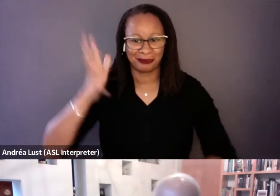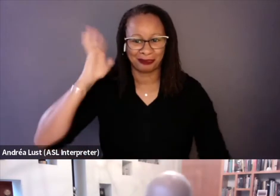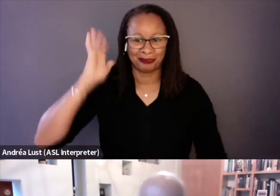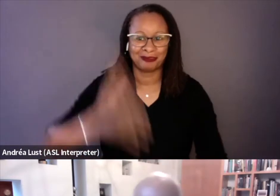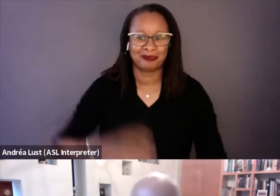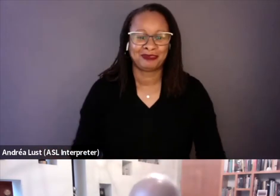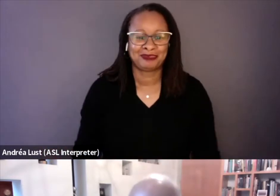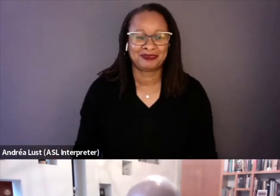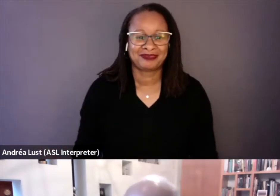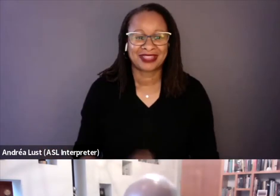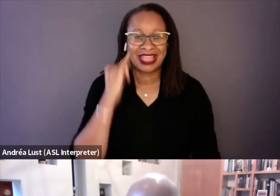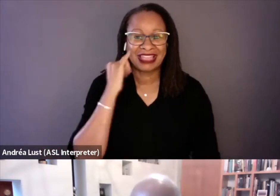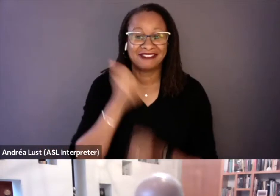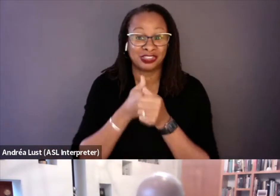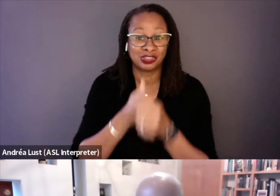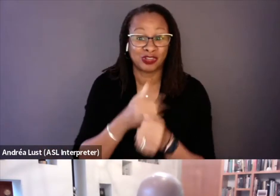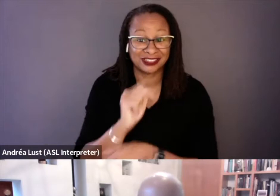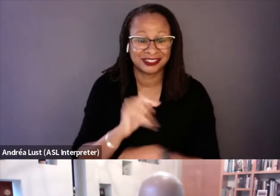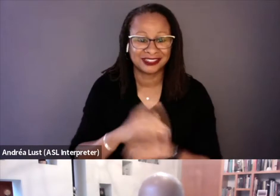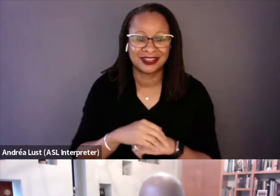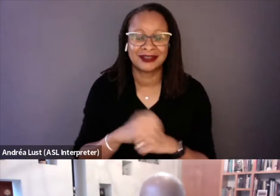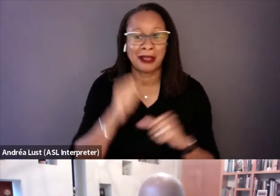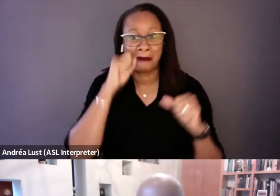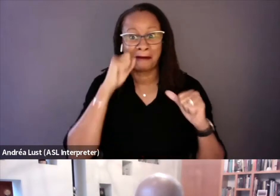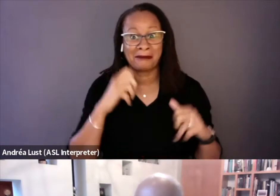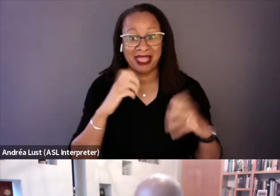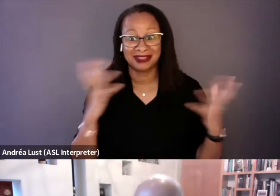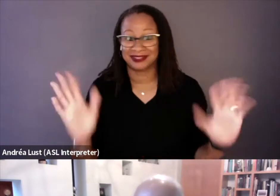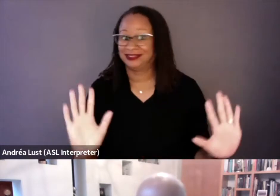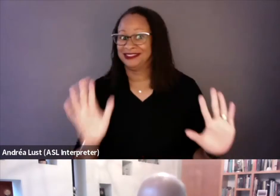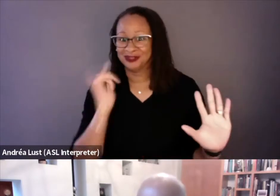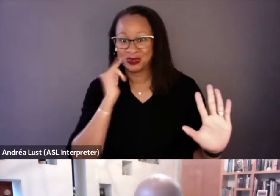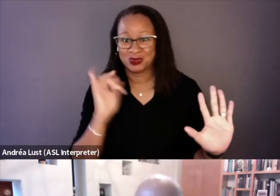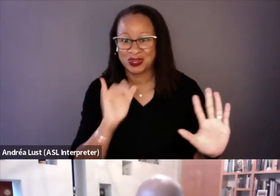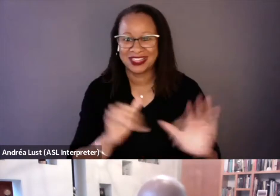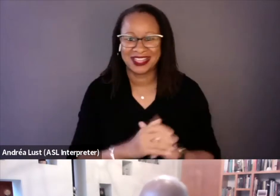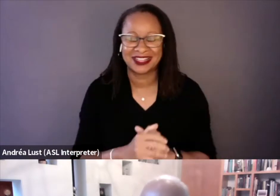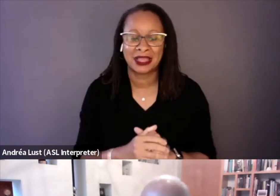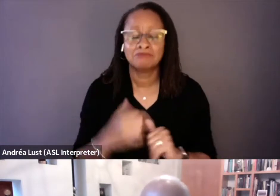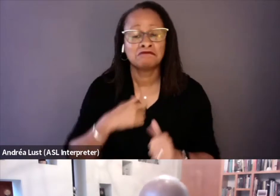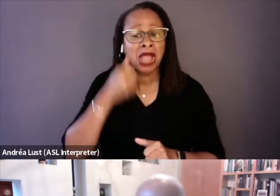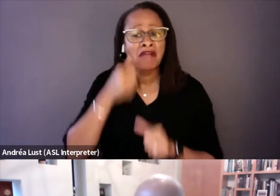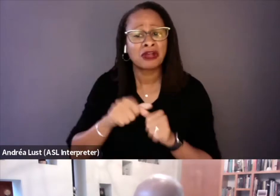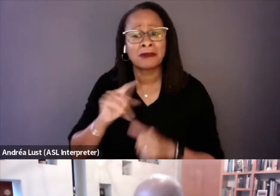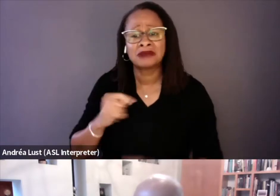If she tracked it, it would have been an amazing feat. I mean, I remember it, I was 20 years old,